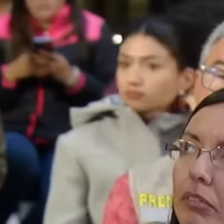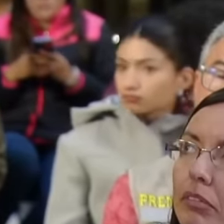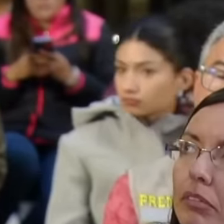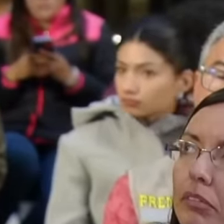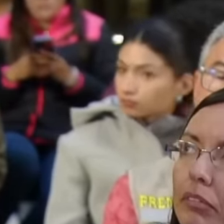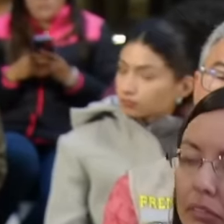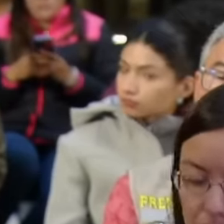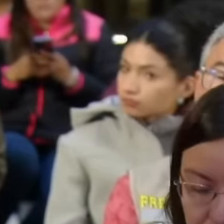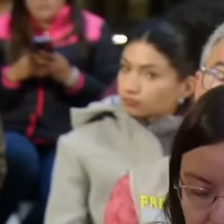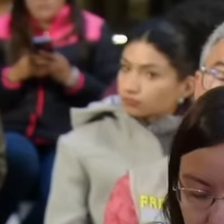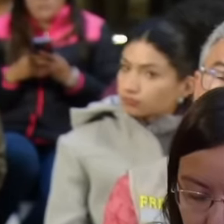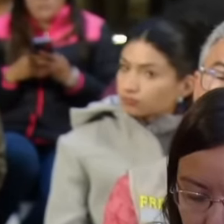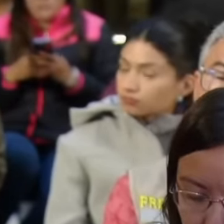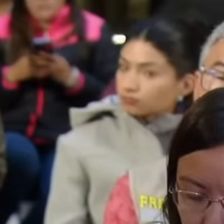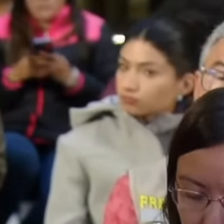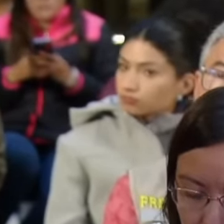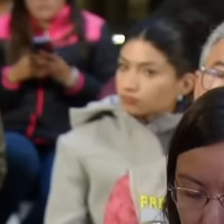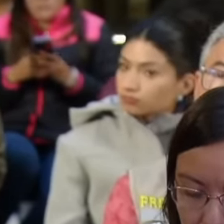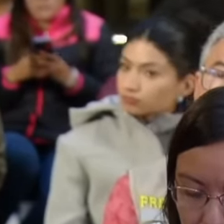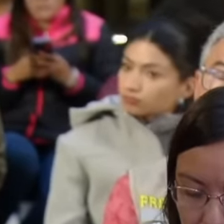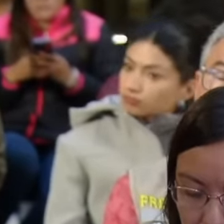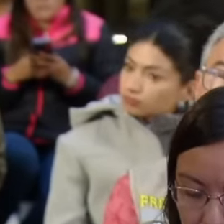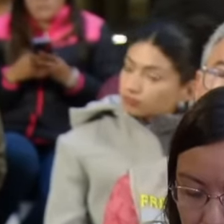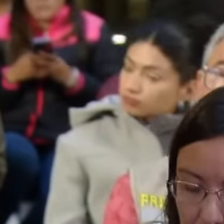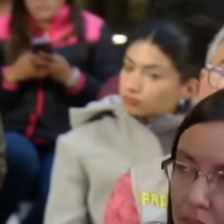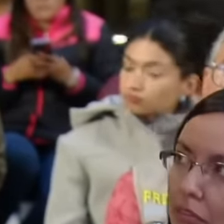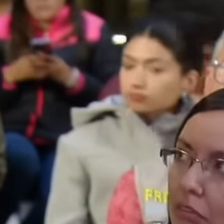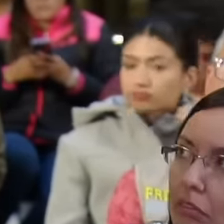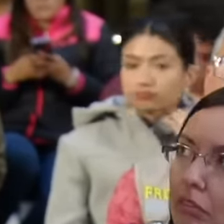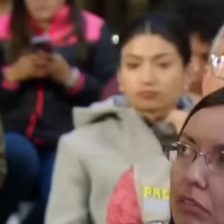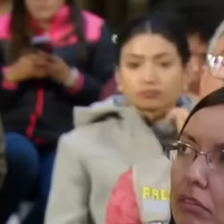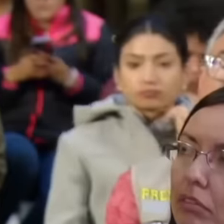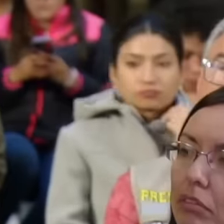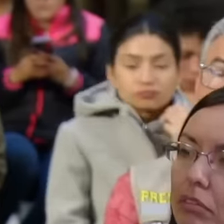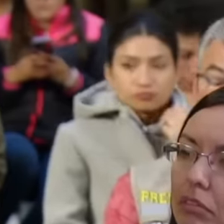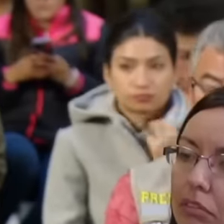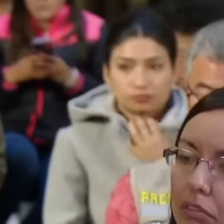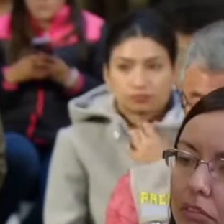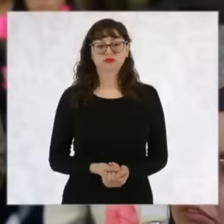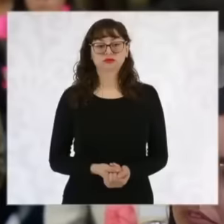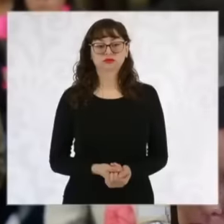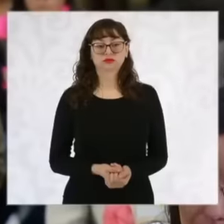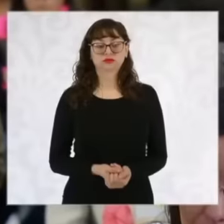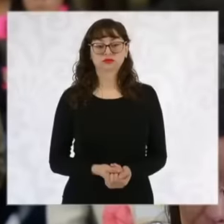a member of the peasant organization of the Sierra del Sur after more than 24 years, 13